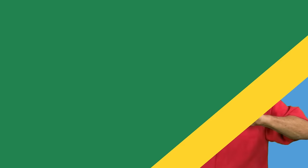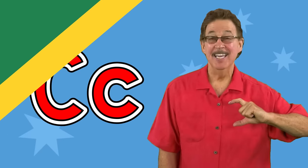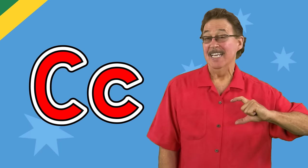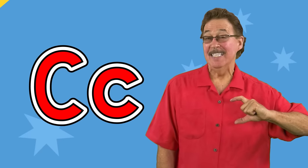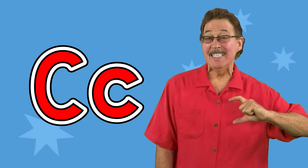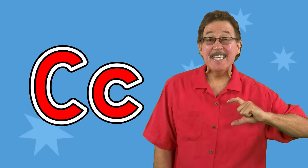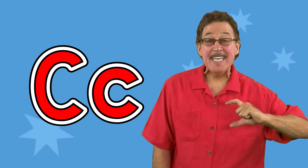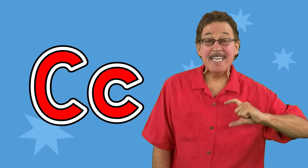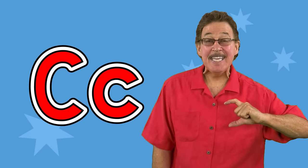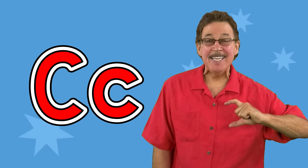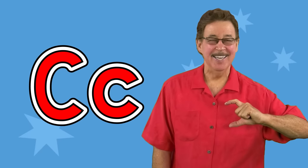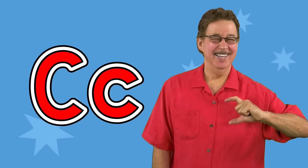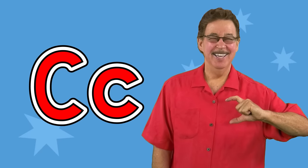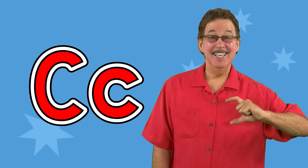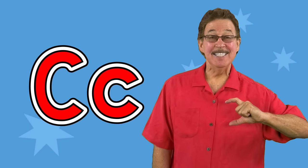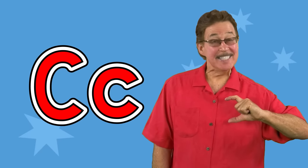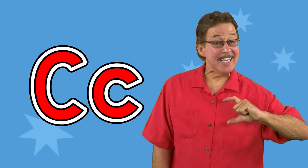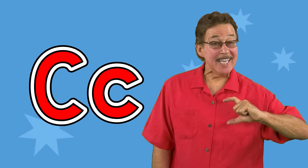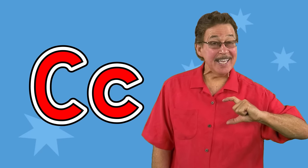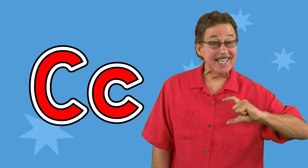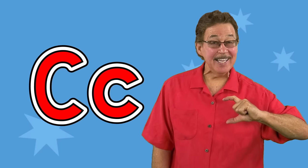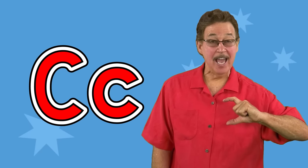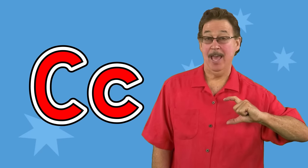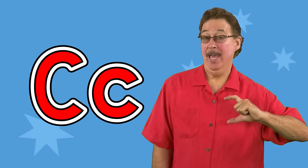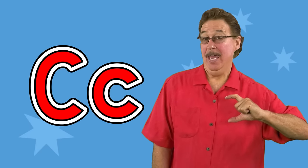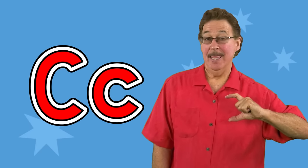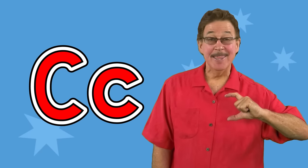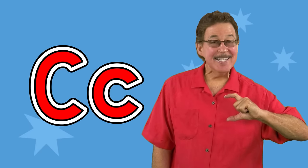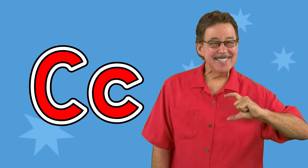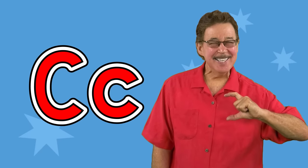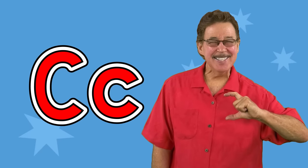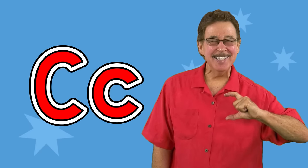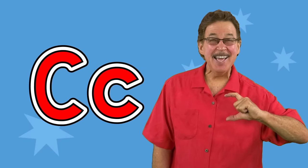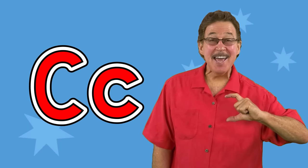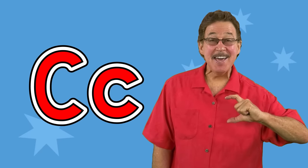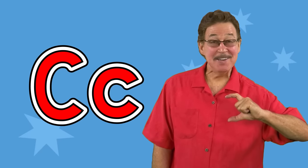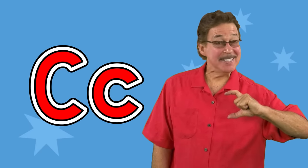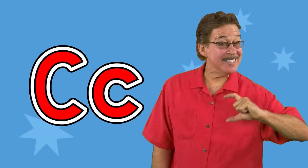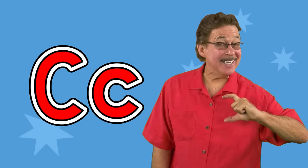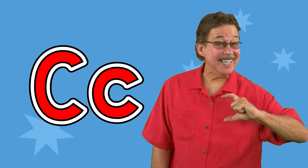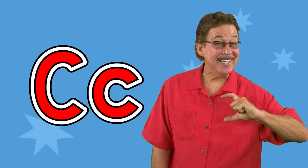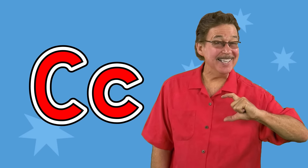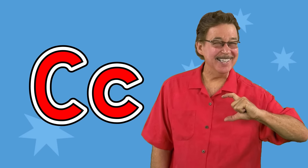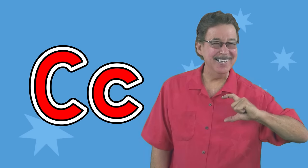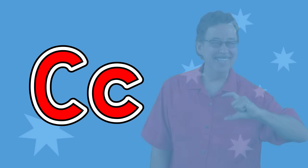C, c, this is the letter c